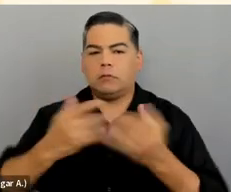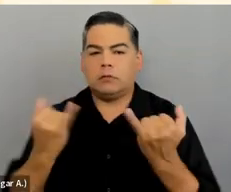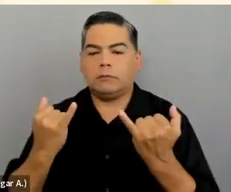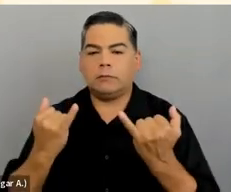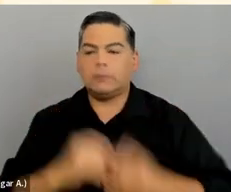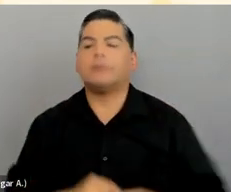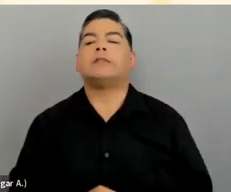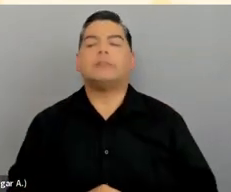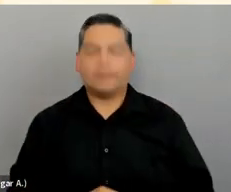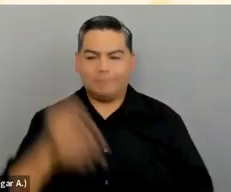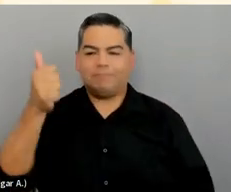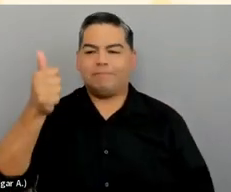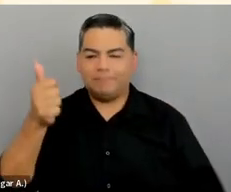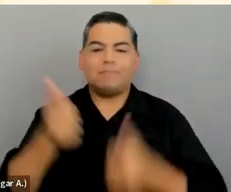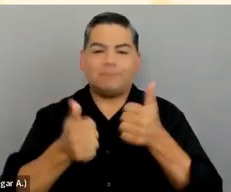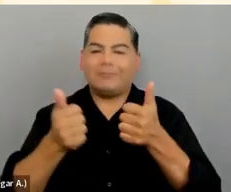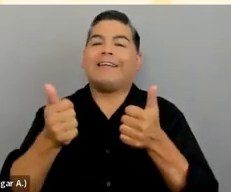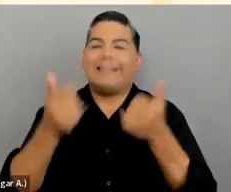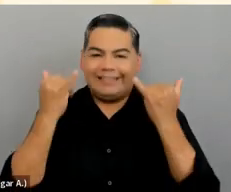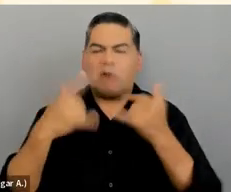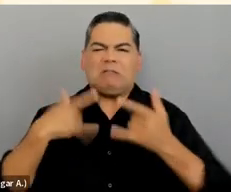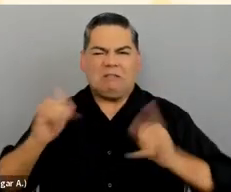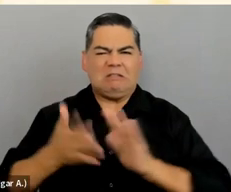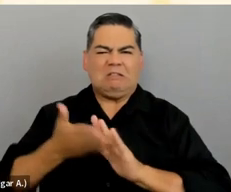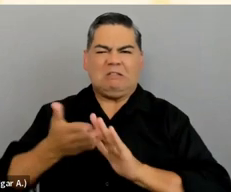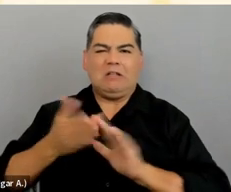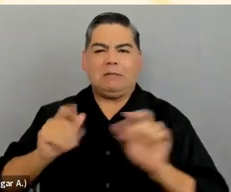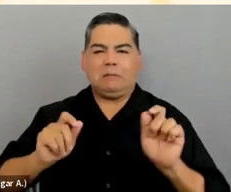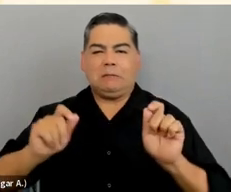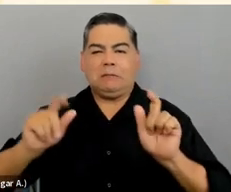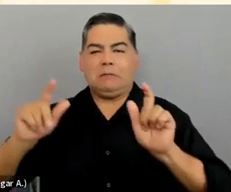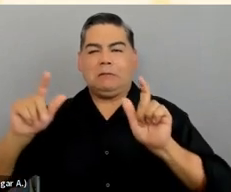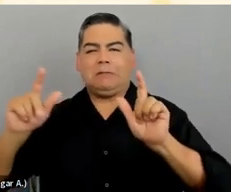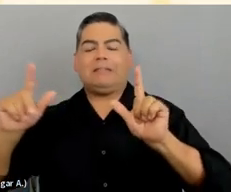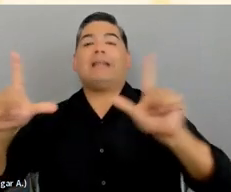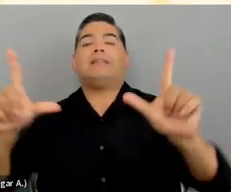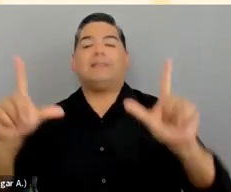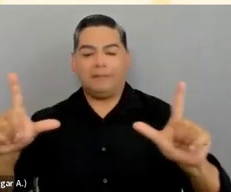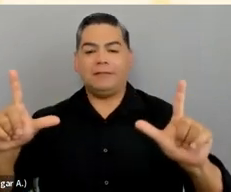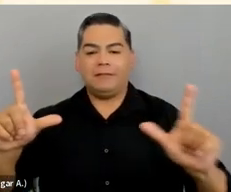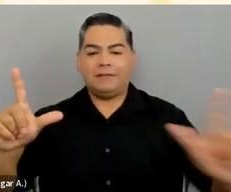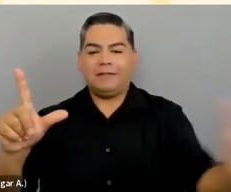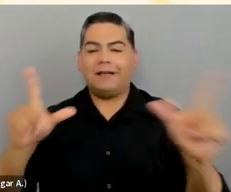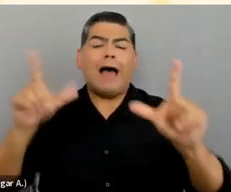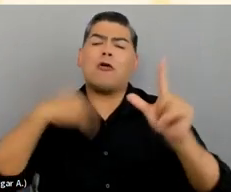Yes, it says it's still loading. OK. I don't have a song and dance for you folks, I'm afraid.